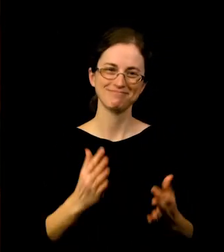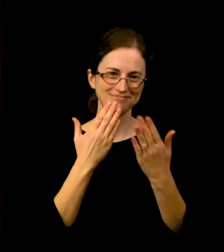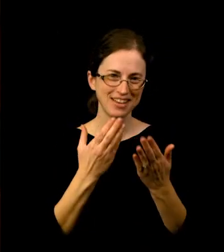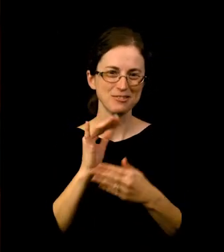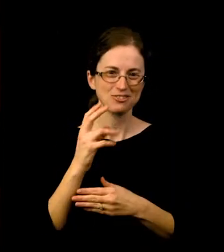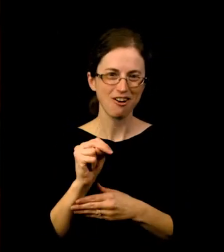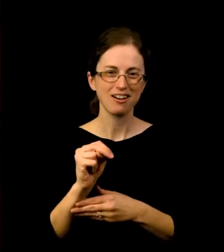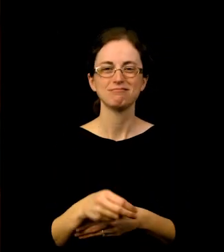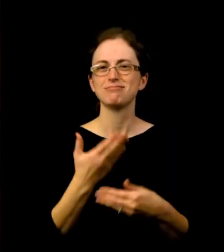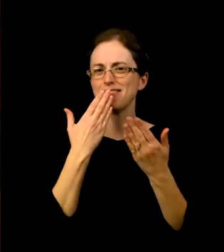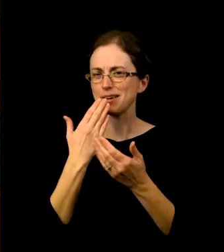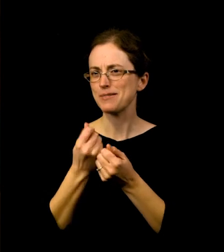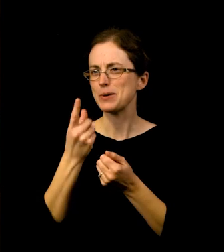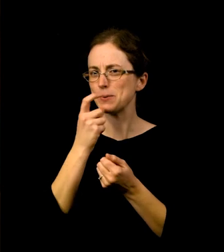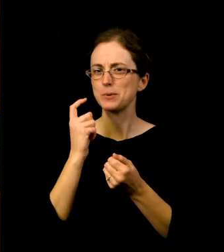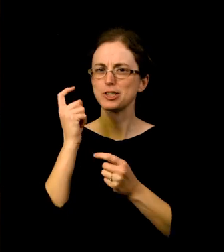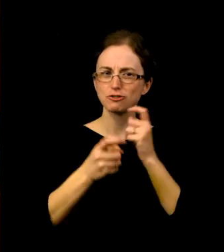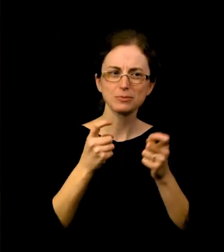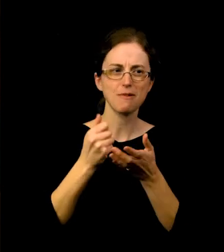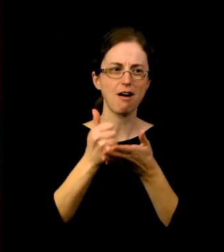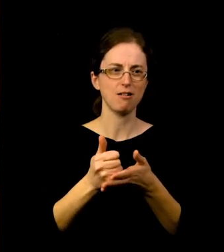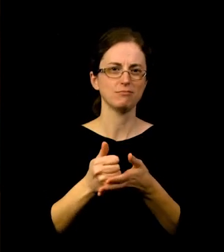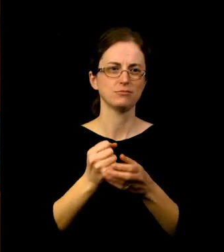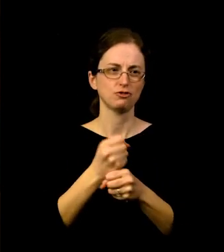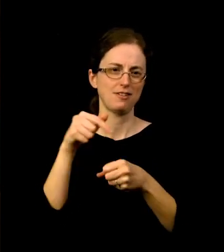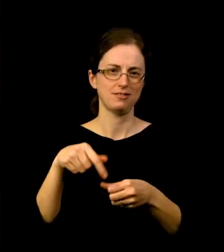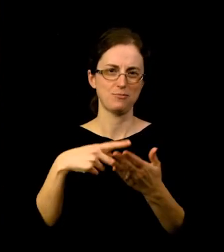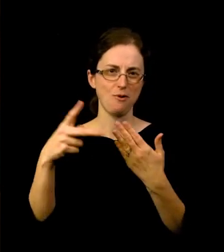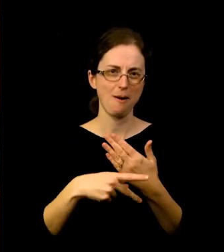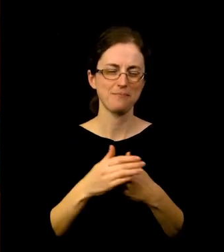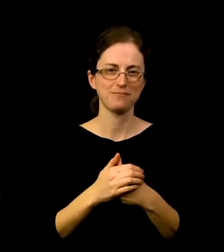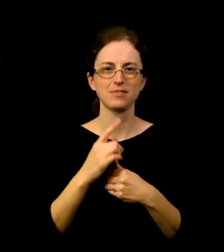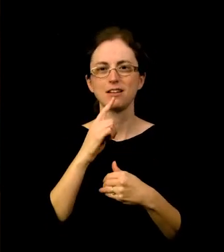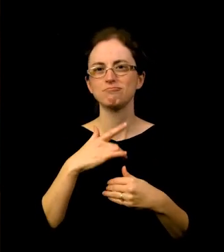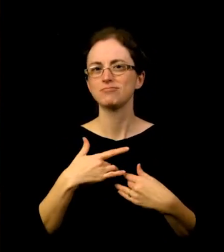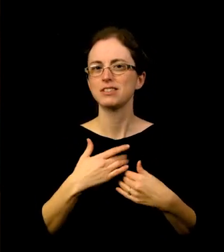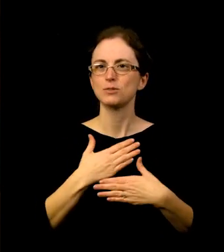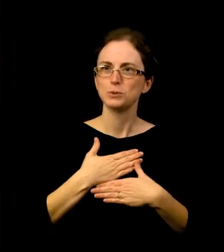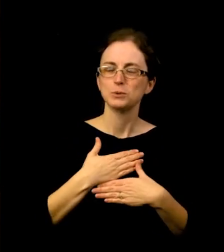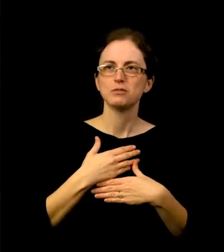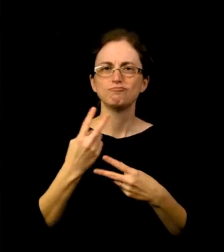Thank you John, and to everyone who contributed to this program. It is gratifying to reflect on the hard work and energizing to know